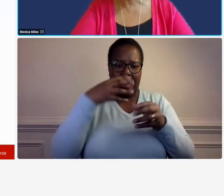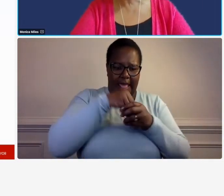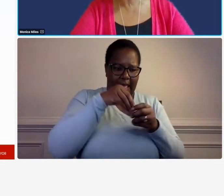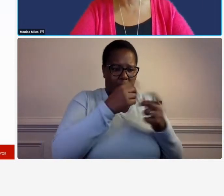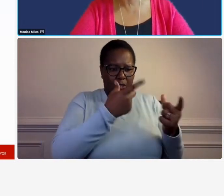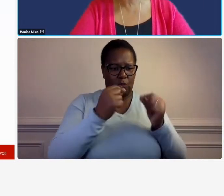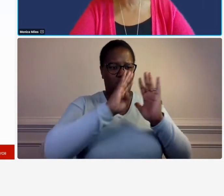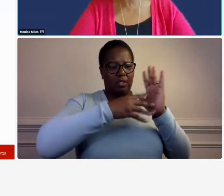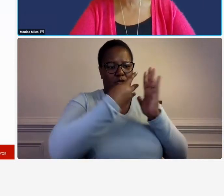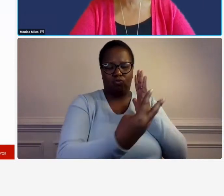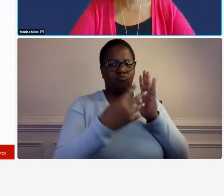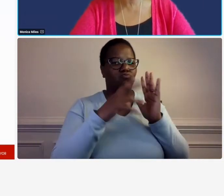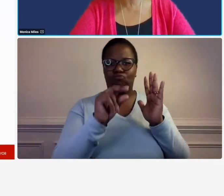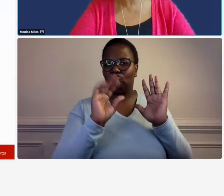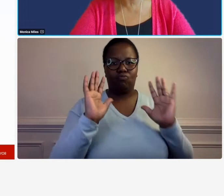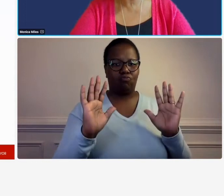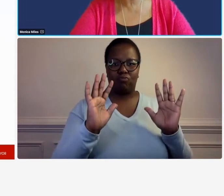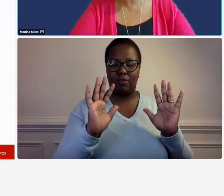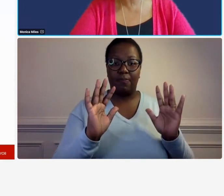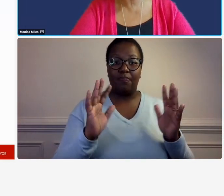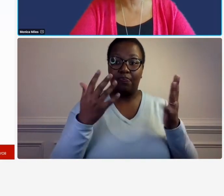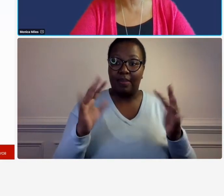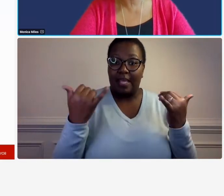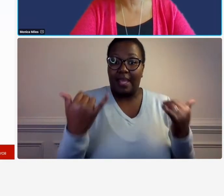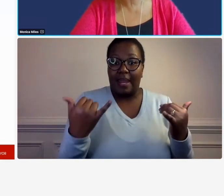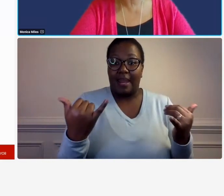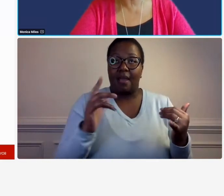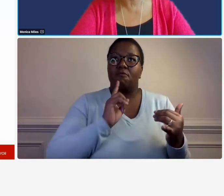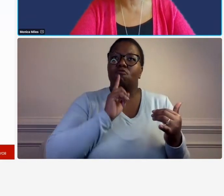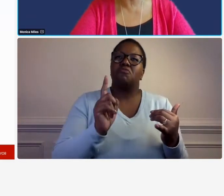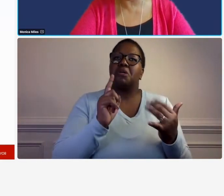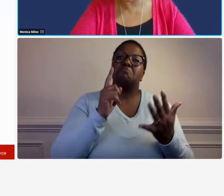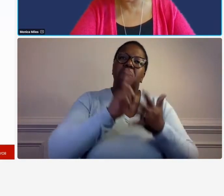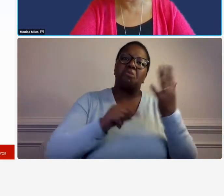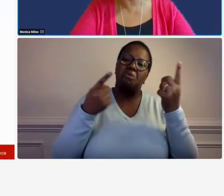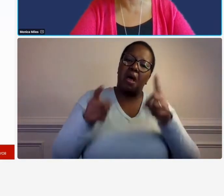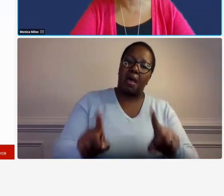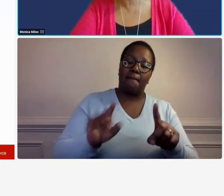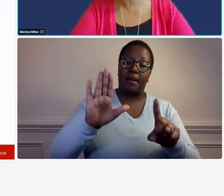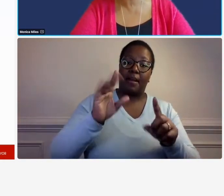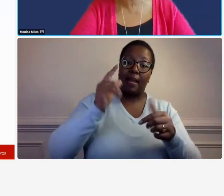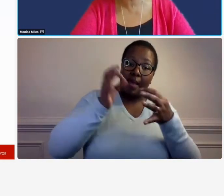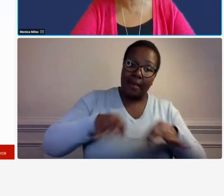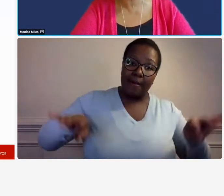so the ideal the the ideal situation is to be audited and if you have a substantial amount of